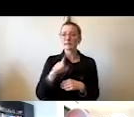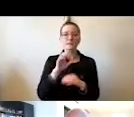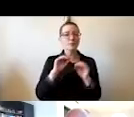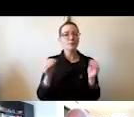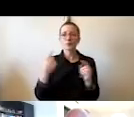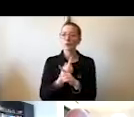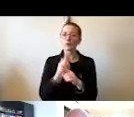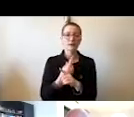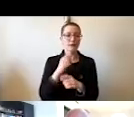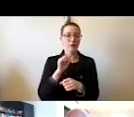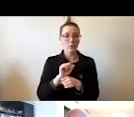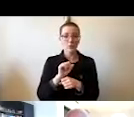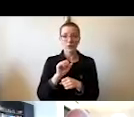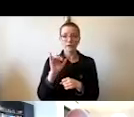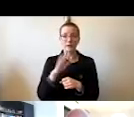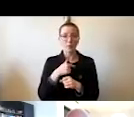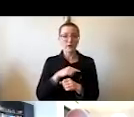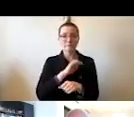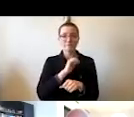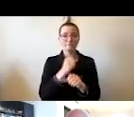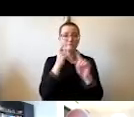and it comes to us under no ordinary circumstances.